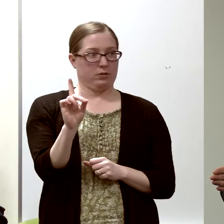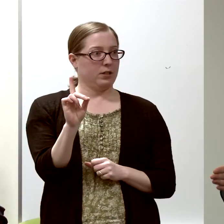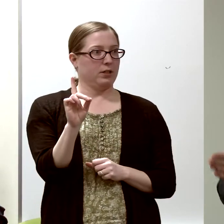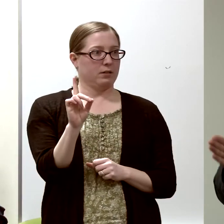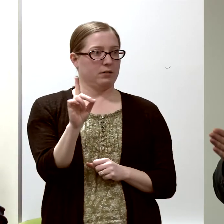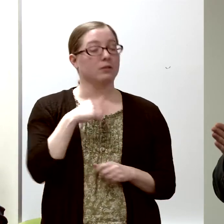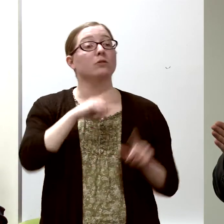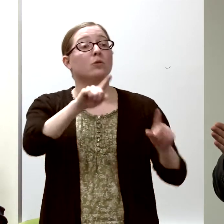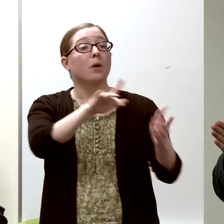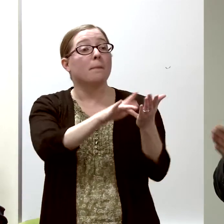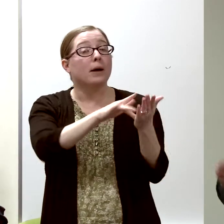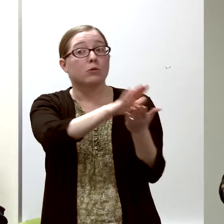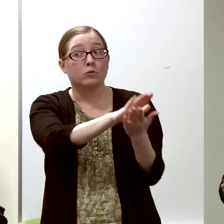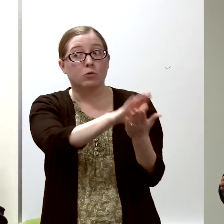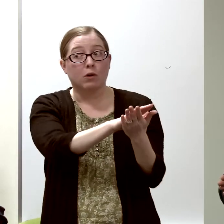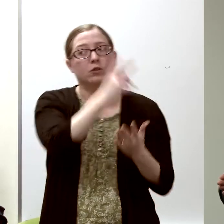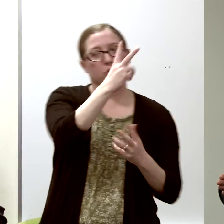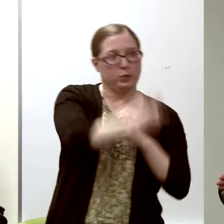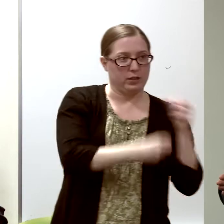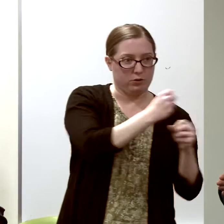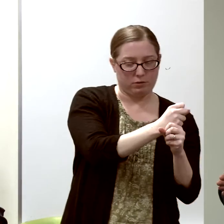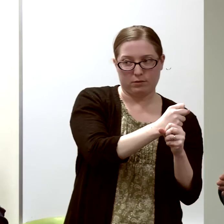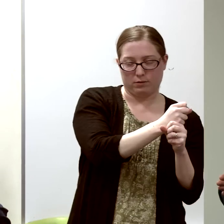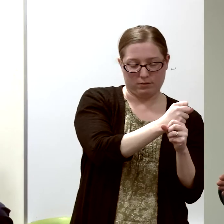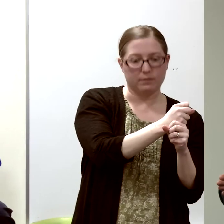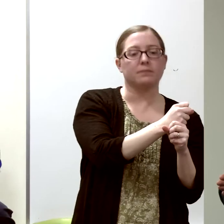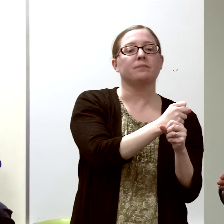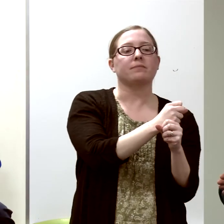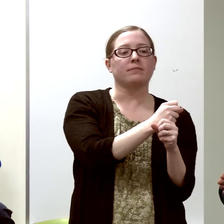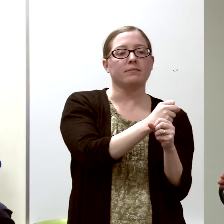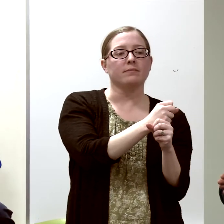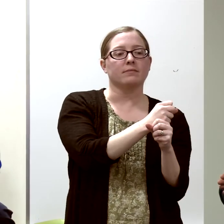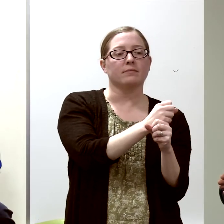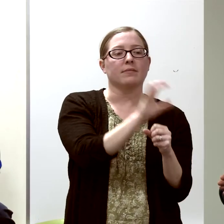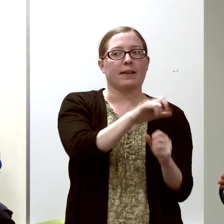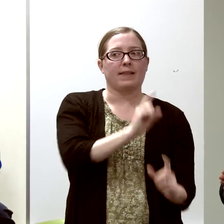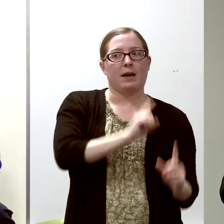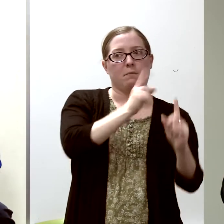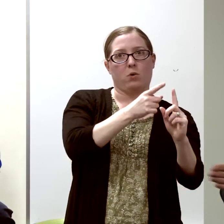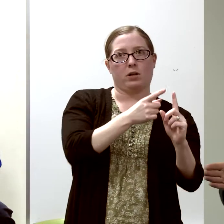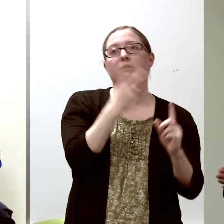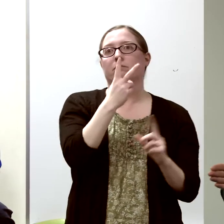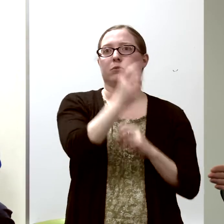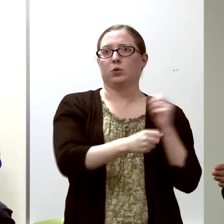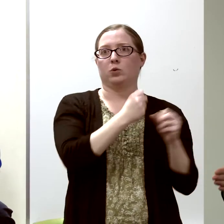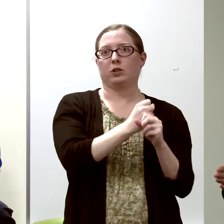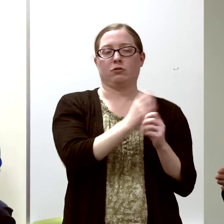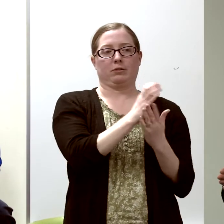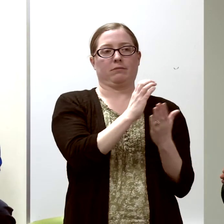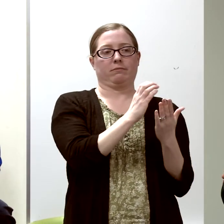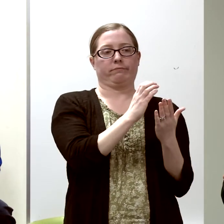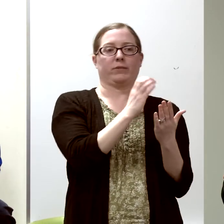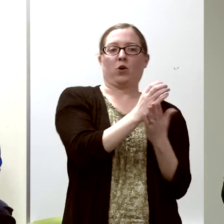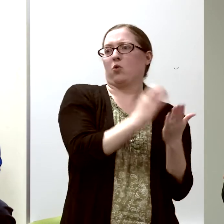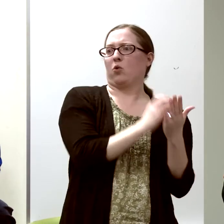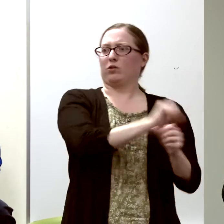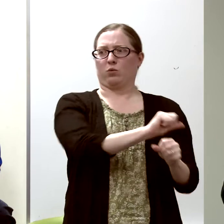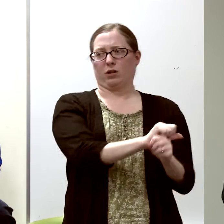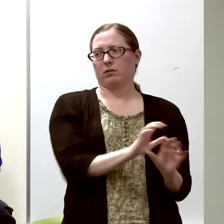So you go to medical school for two years, and at that point, that was two years of classroom work,